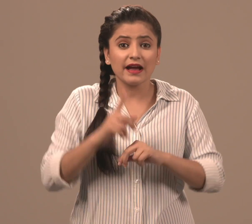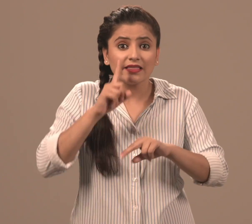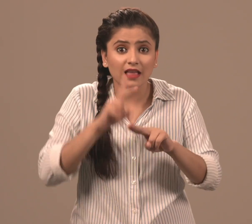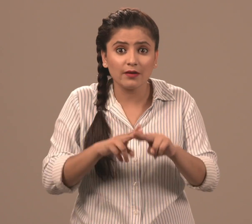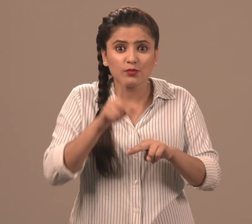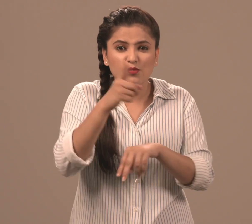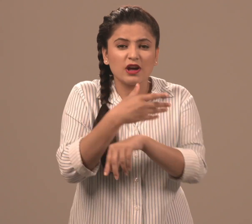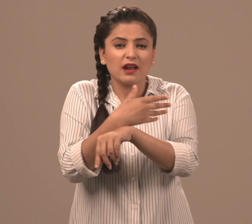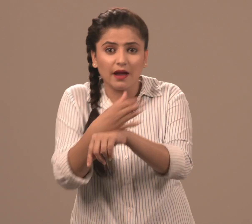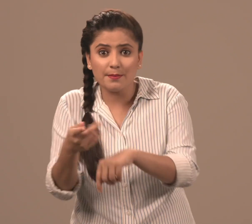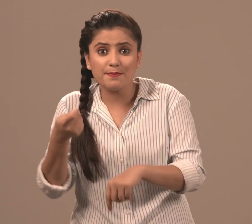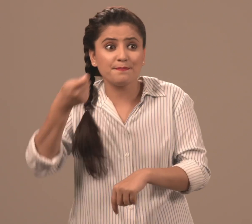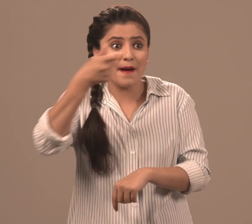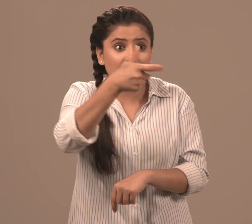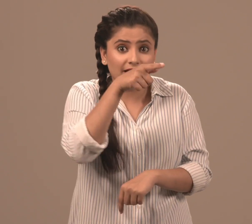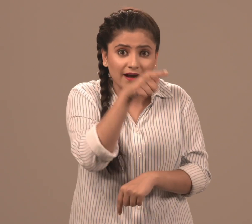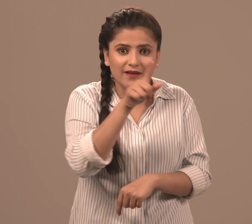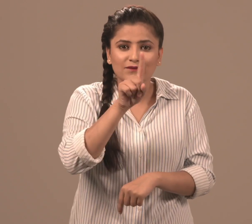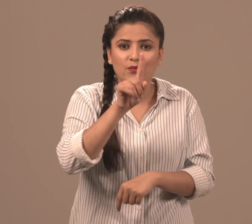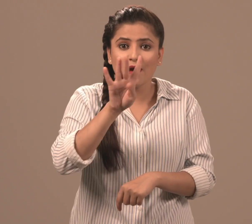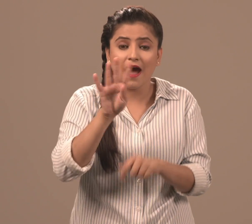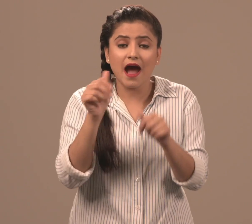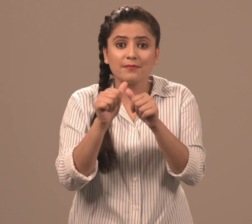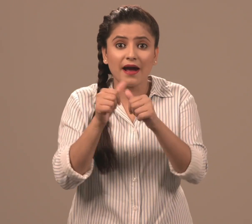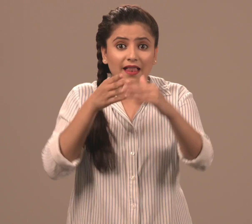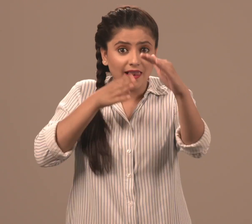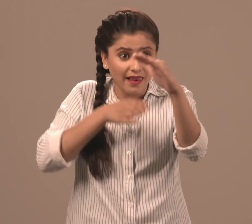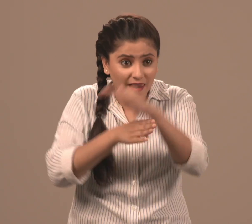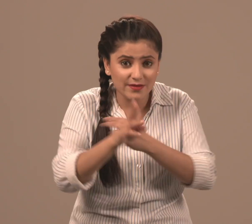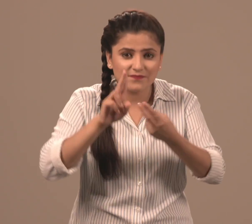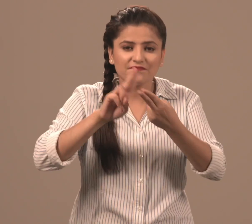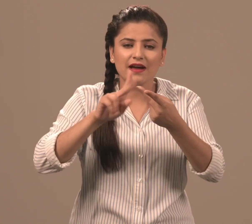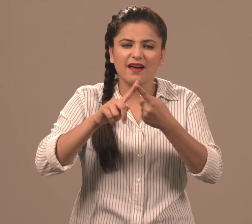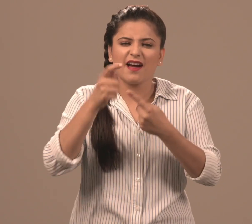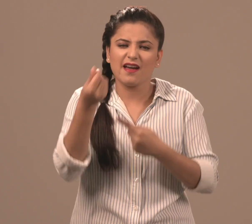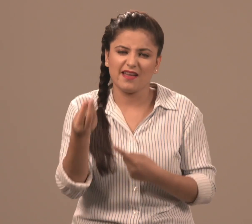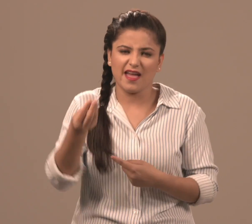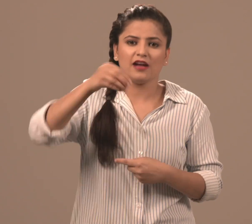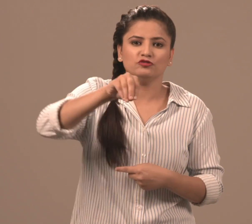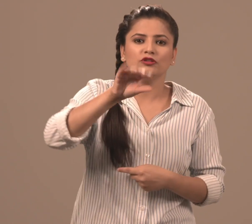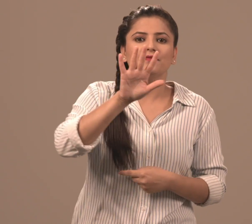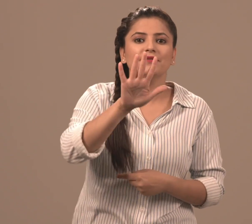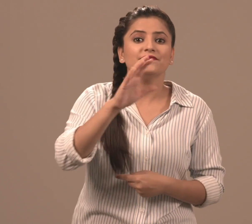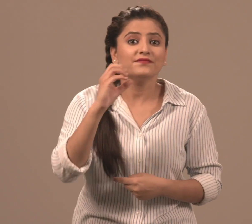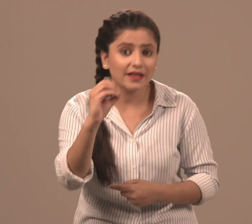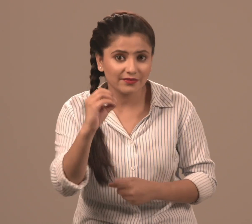Late Entry Fee on 14th April will be Rs 150/-